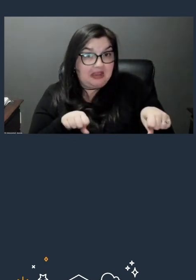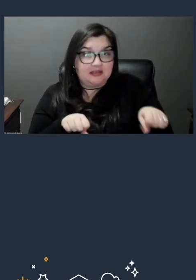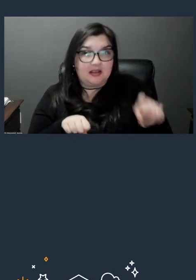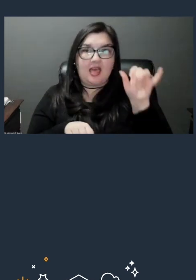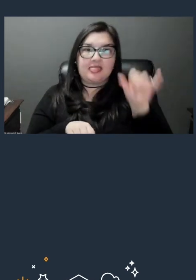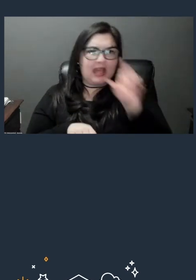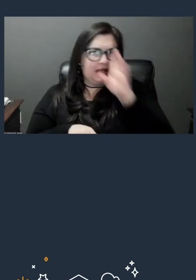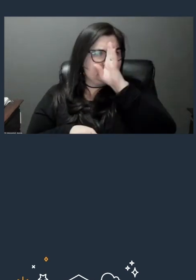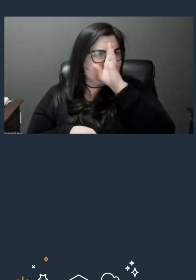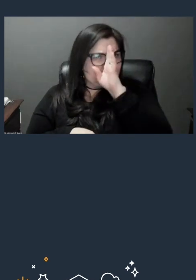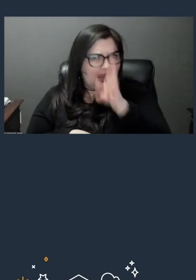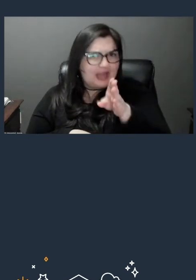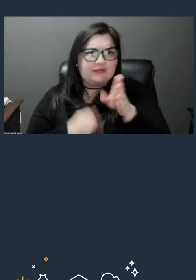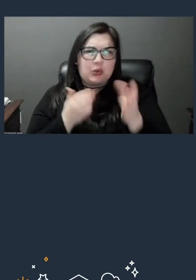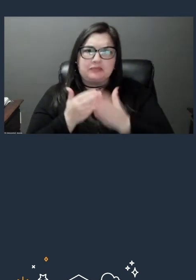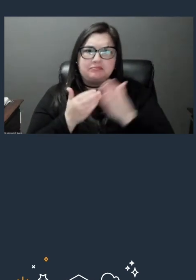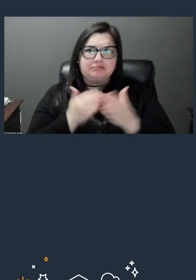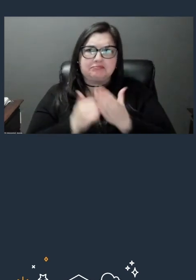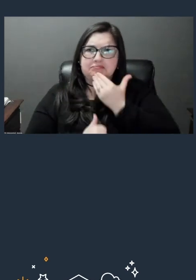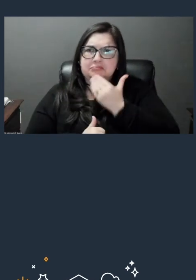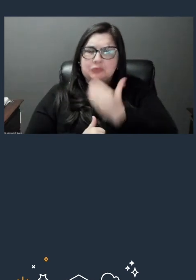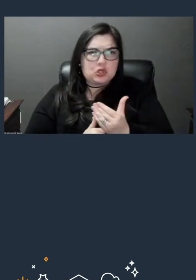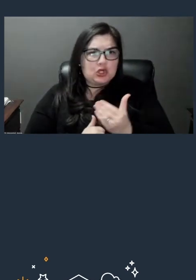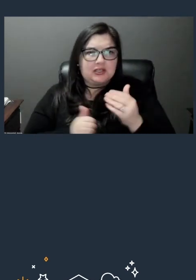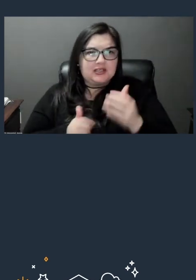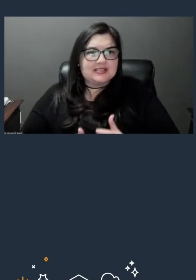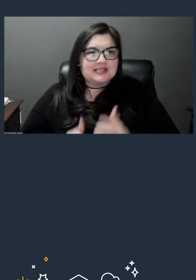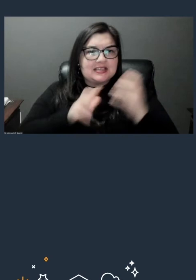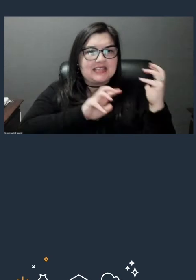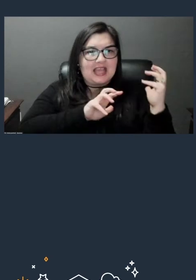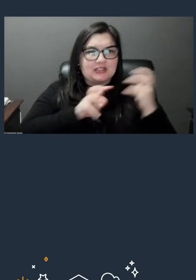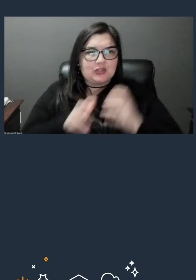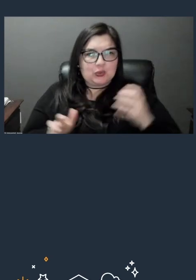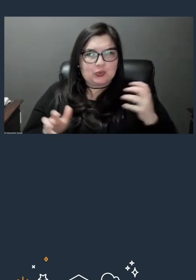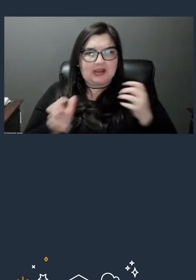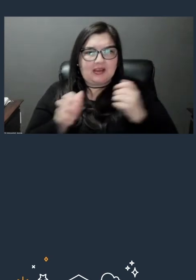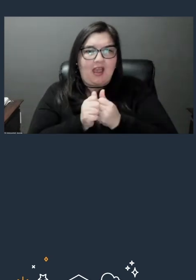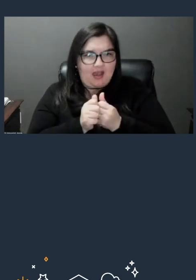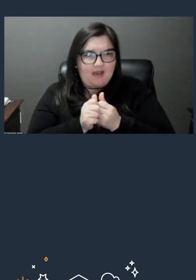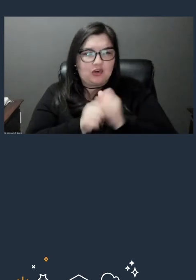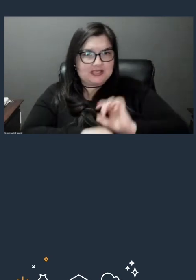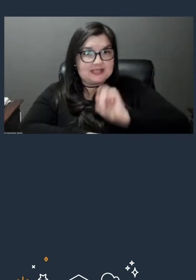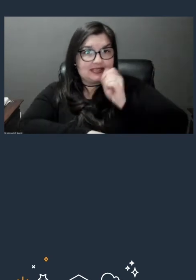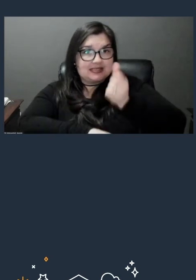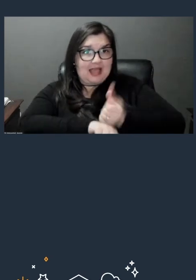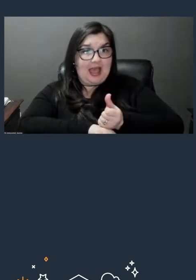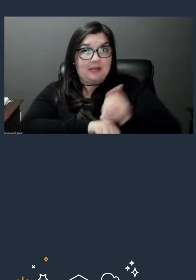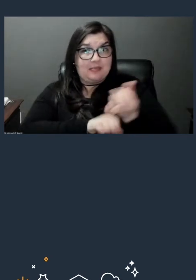and good disaster recovery setup. It's a feature that we've had in S3 for quite some time now,